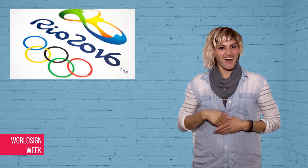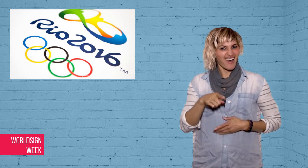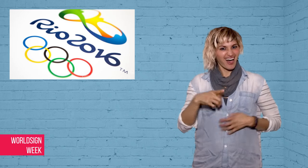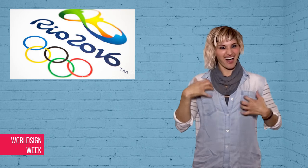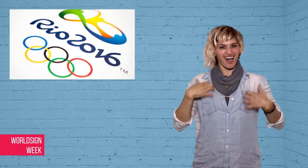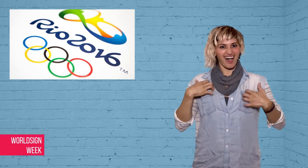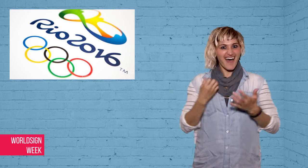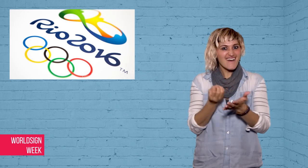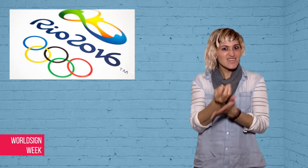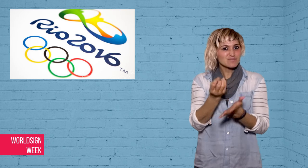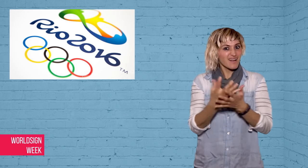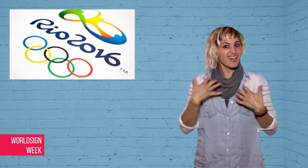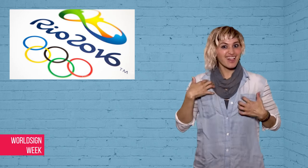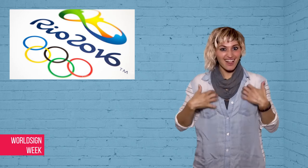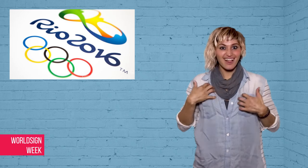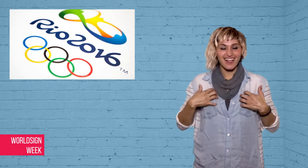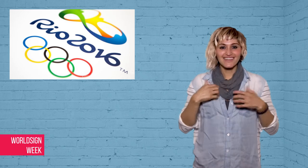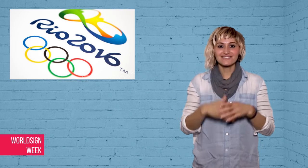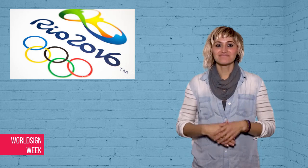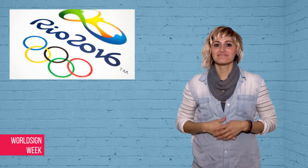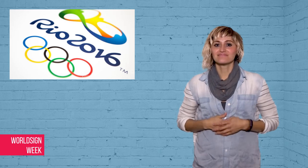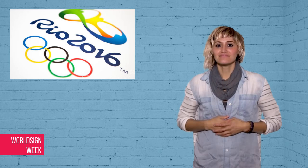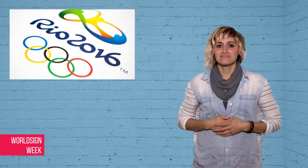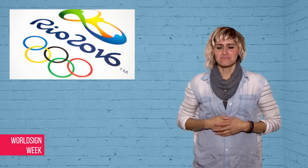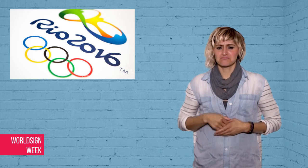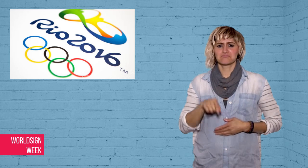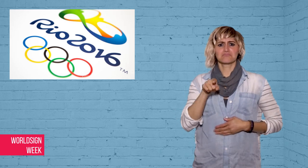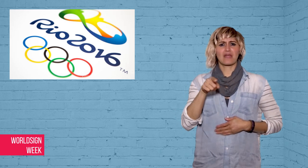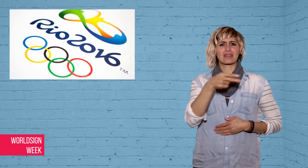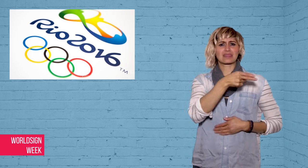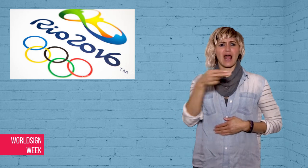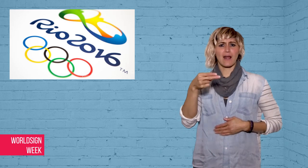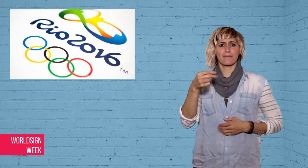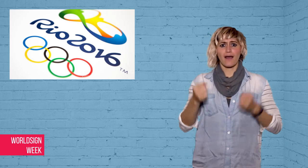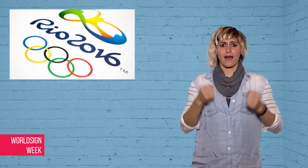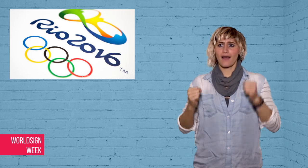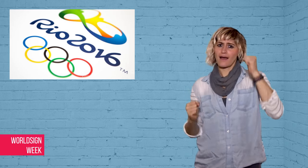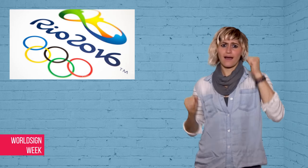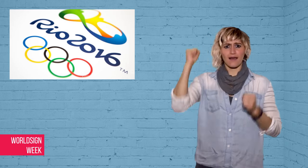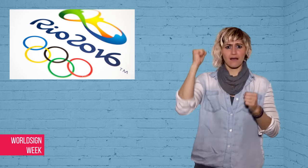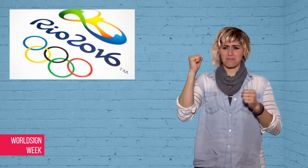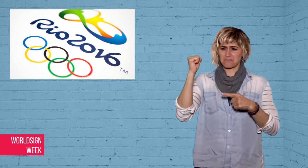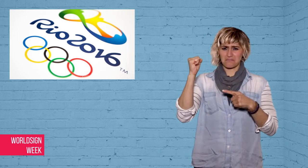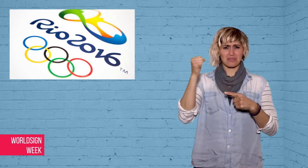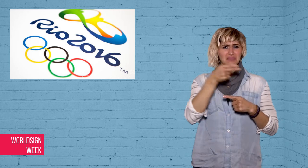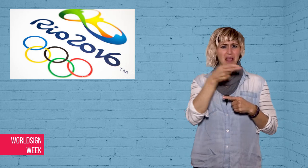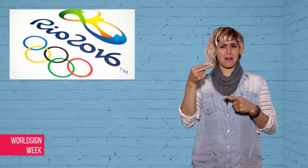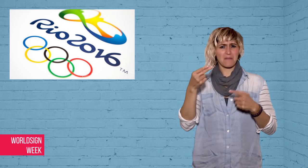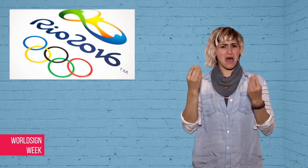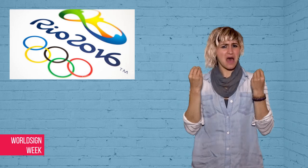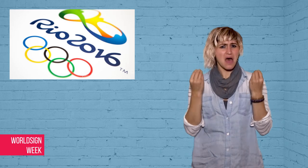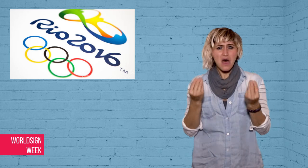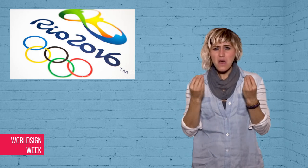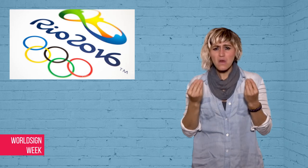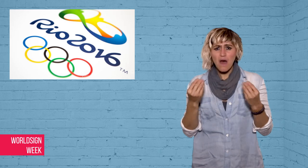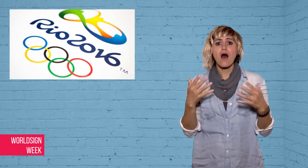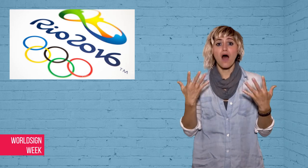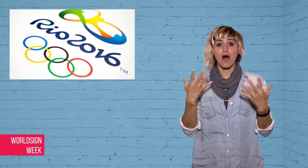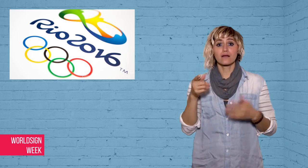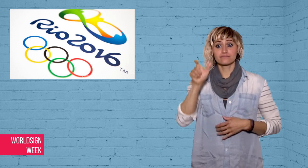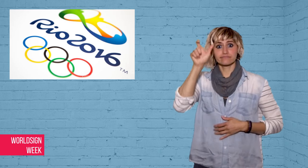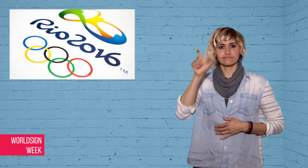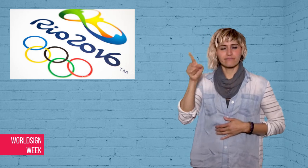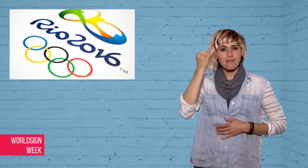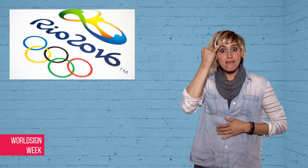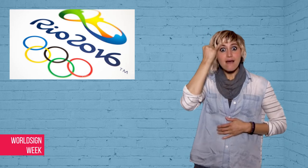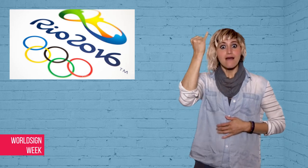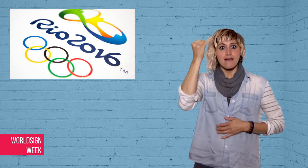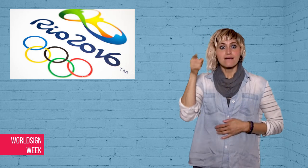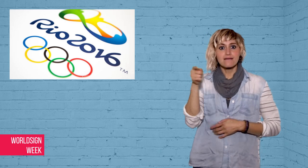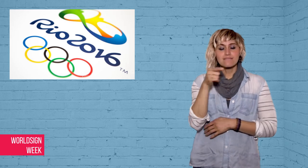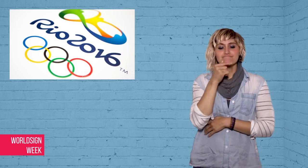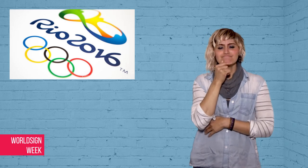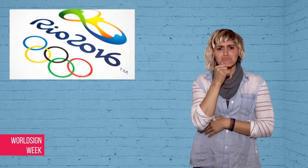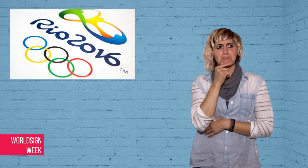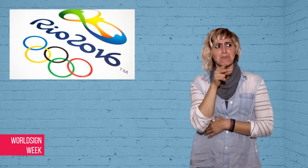The Mario character was named after the creator’s